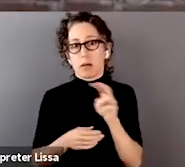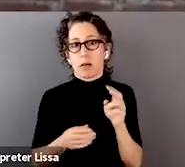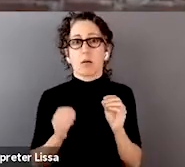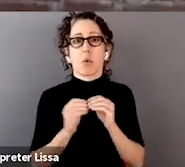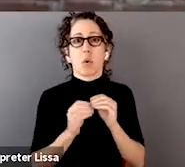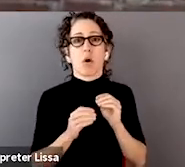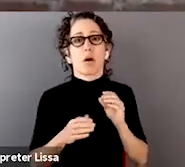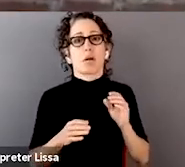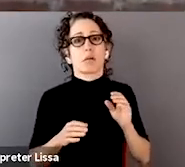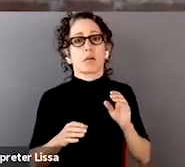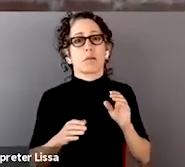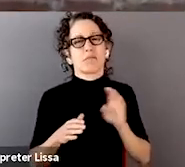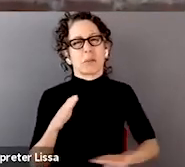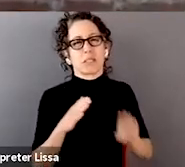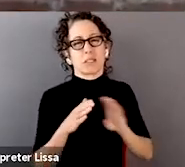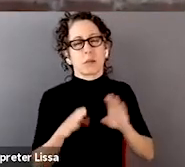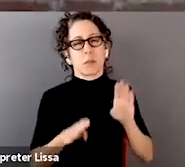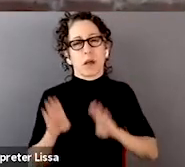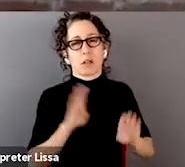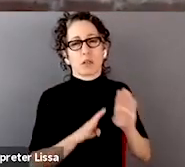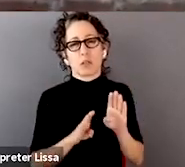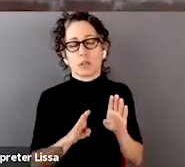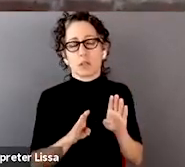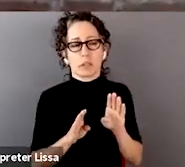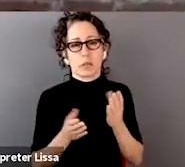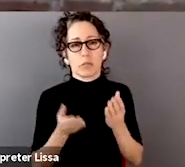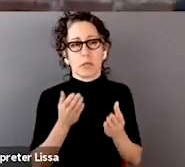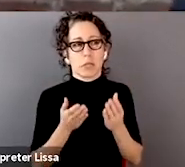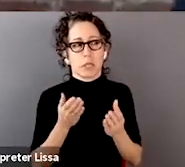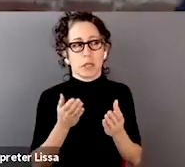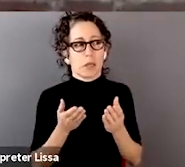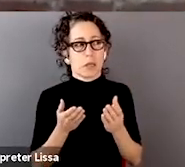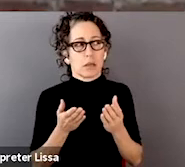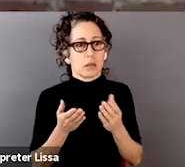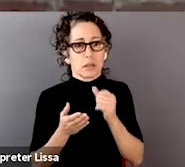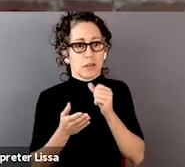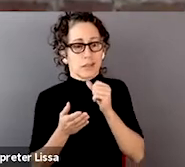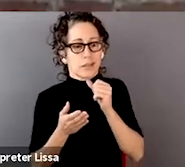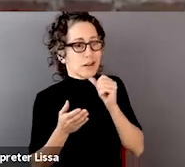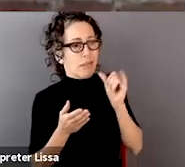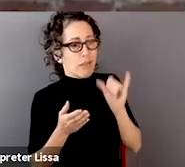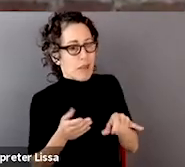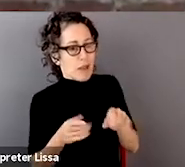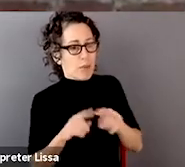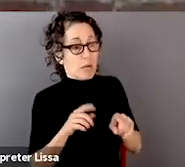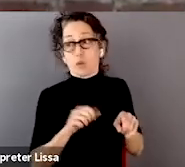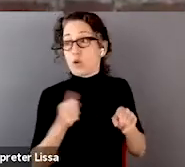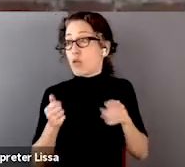is not the direction, instead it's some other direction, you know there's, I think, getting a sense for